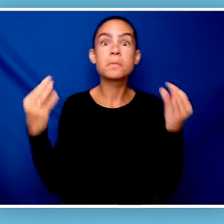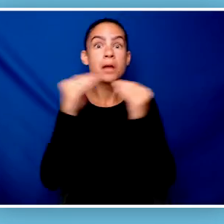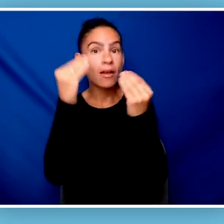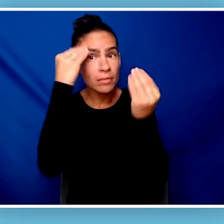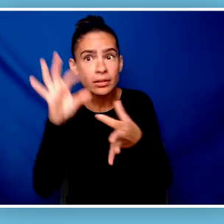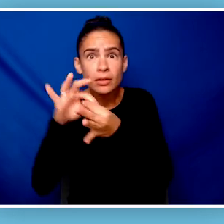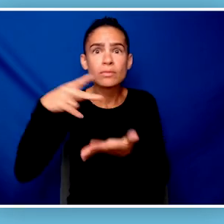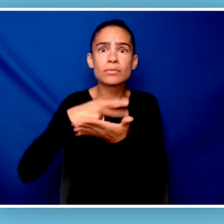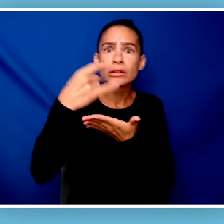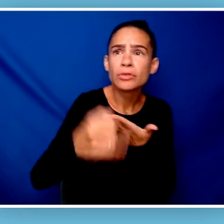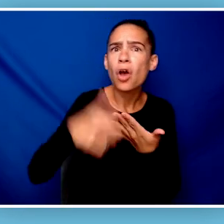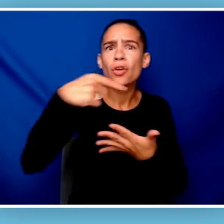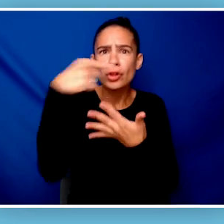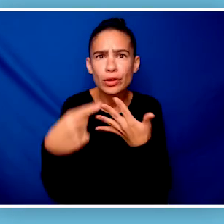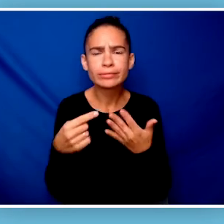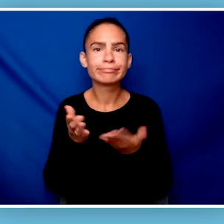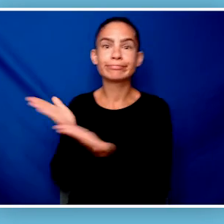For more information on this project and others,